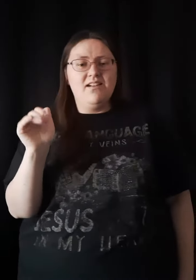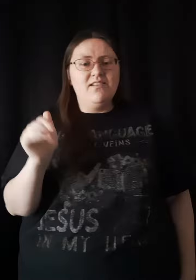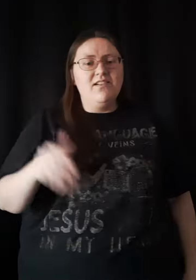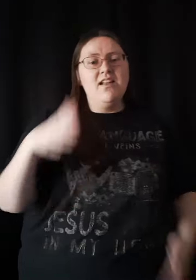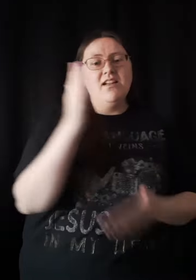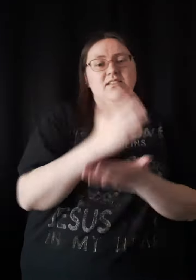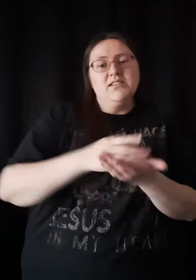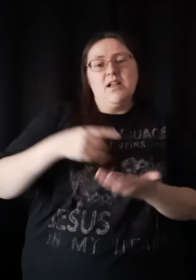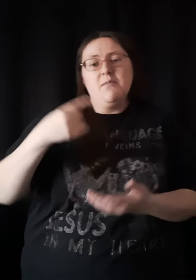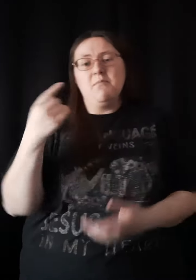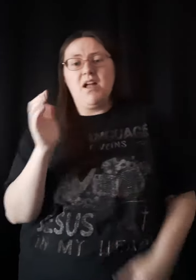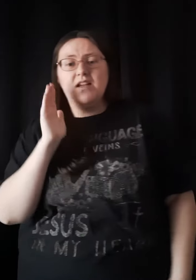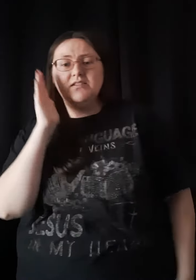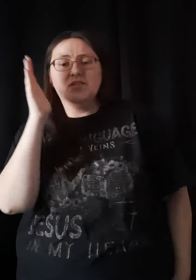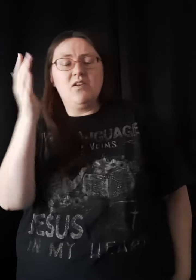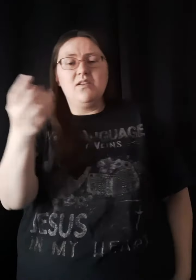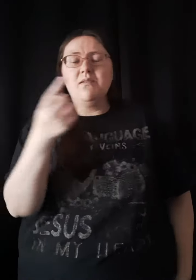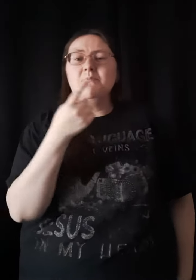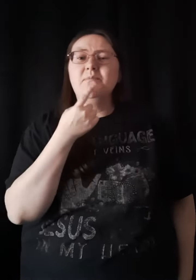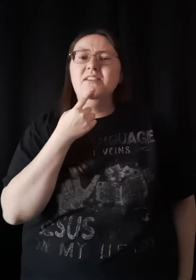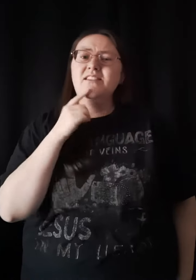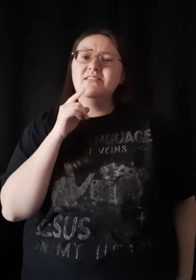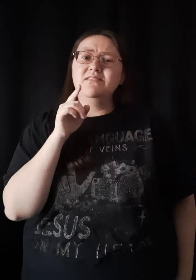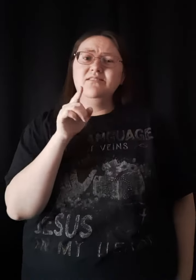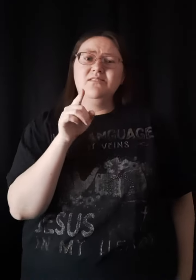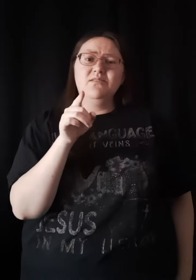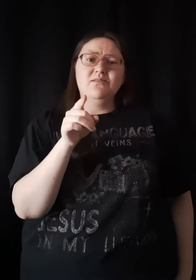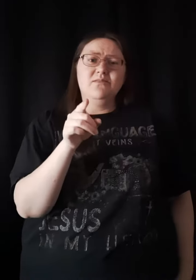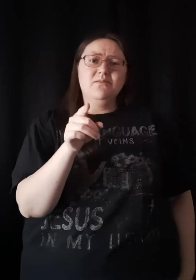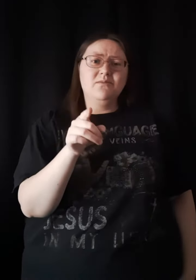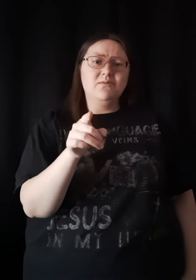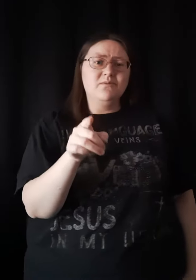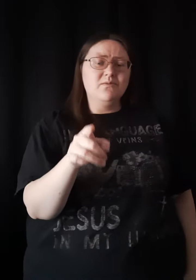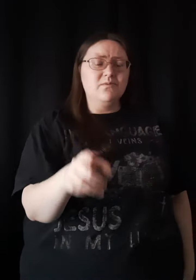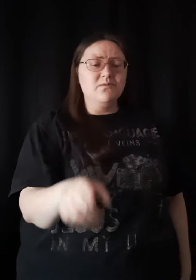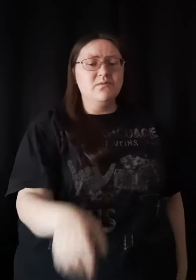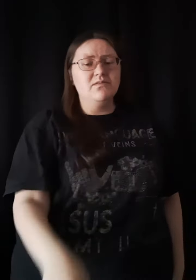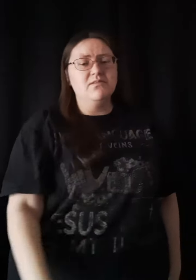Somebody is gonna miss you